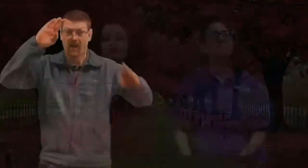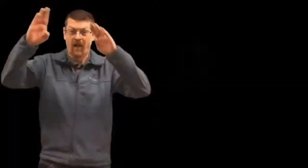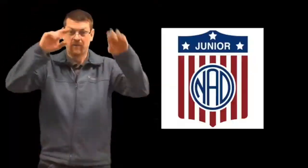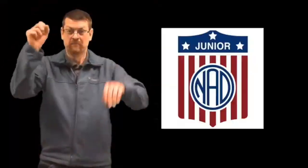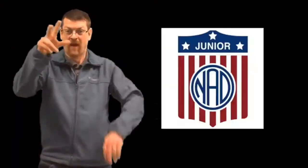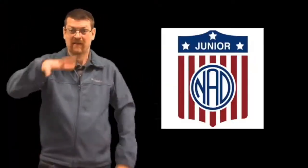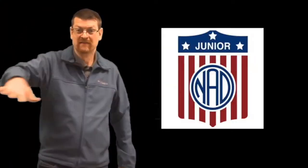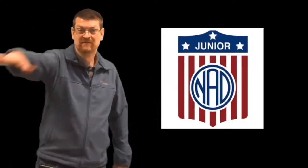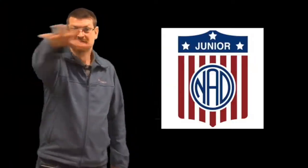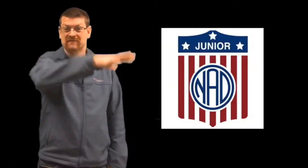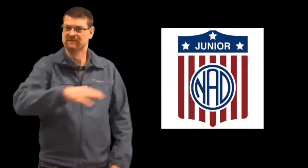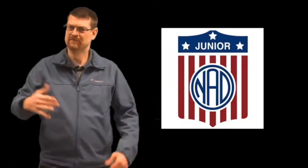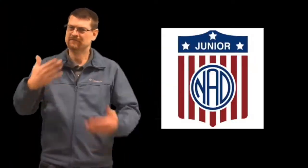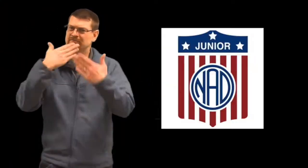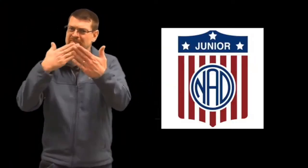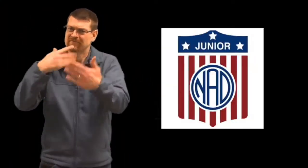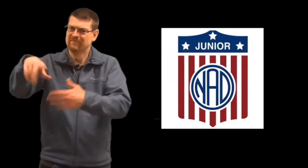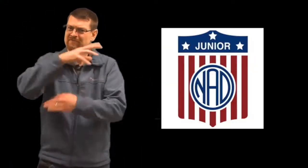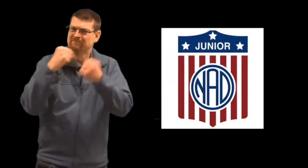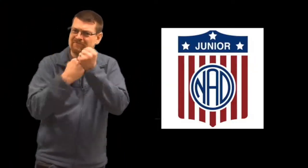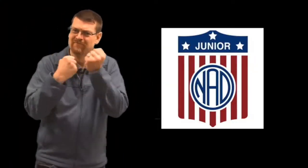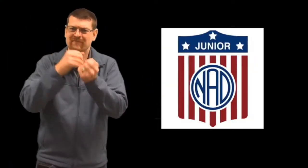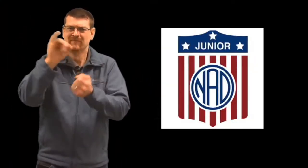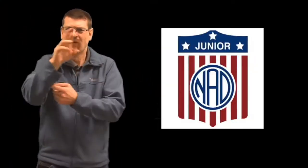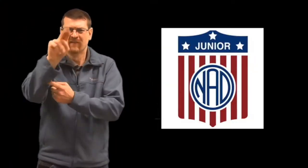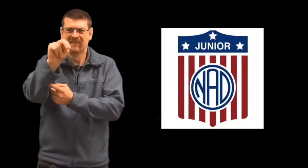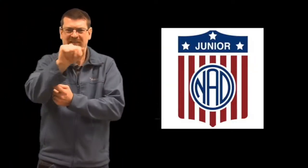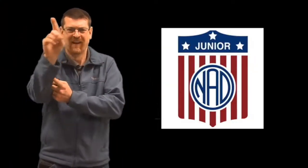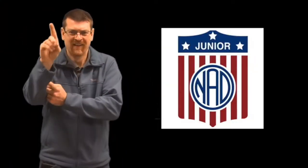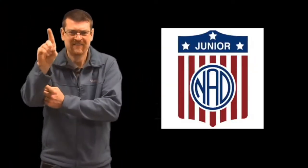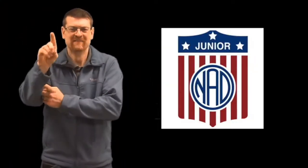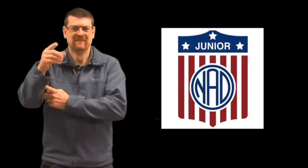Hello Panthers, all of you, I want to thank you for your support of Junior NAD.